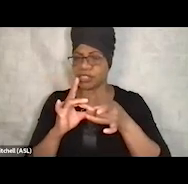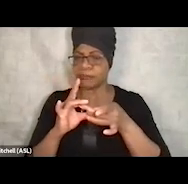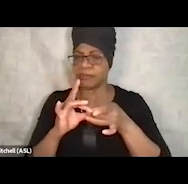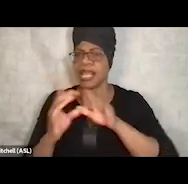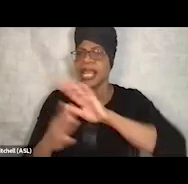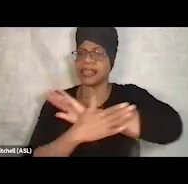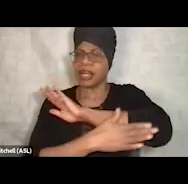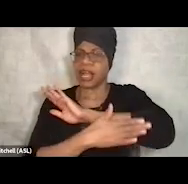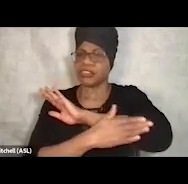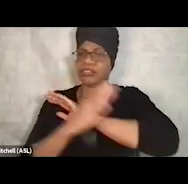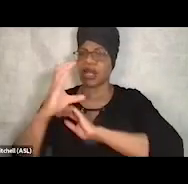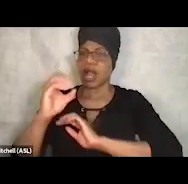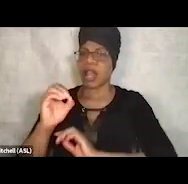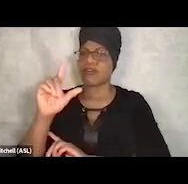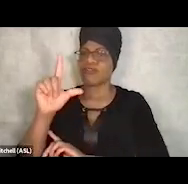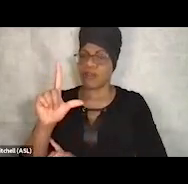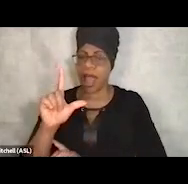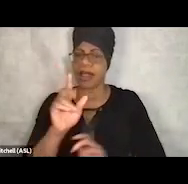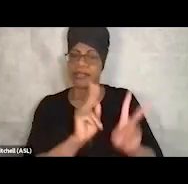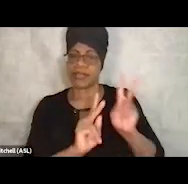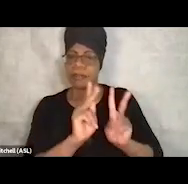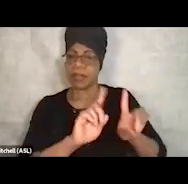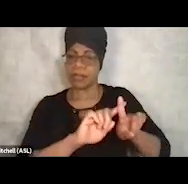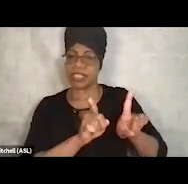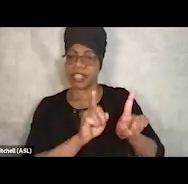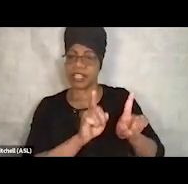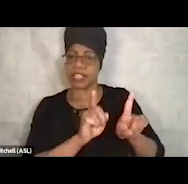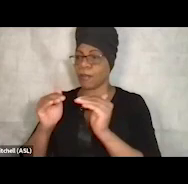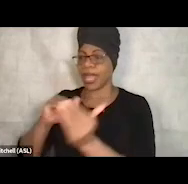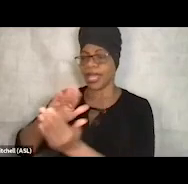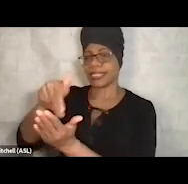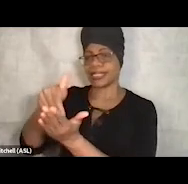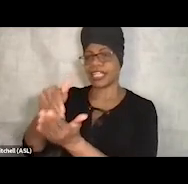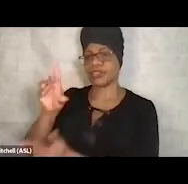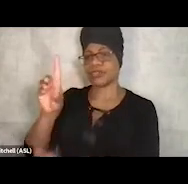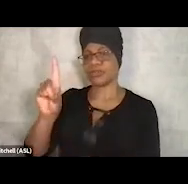the players were a lot different than in Central Denver. There was the pig farm,